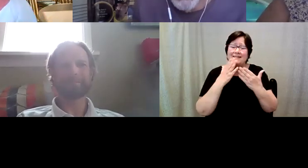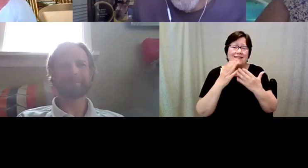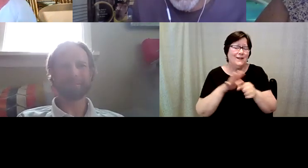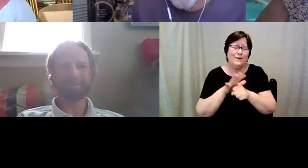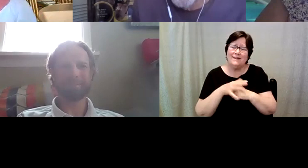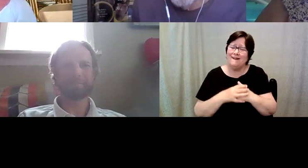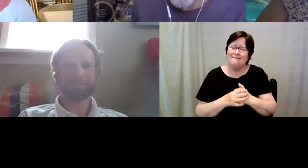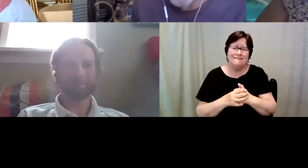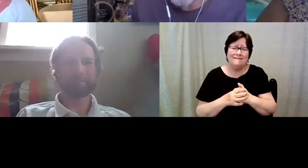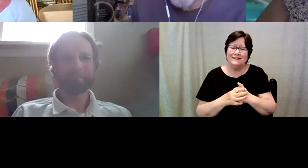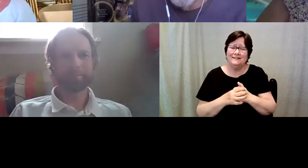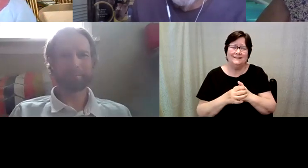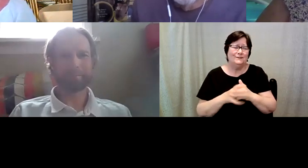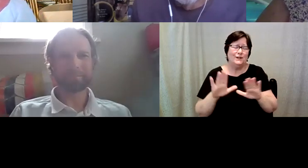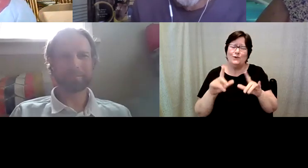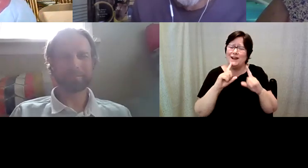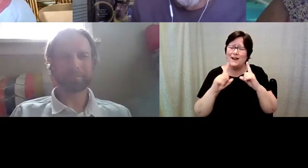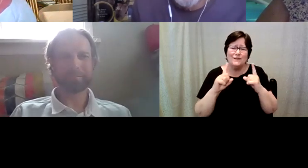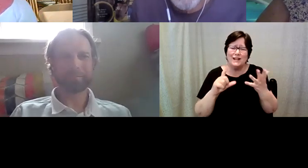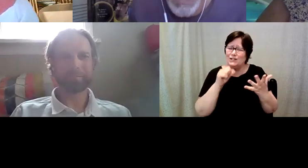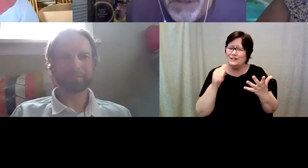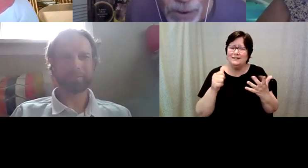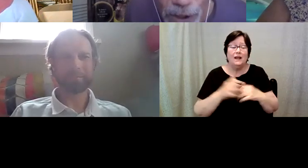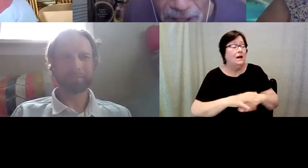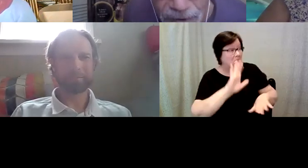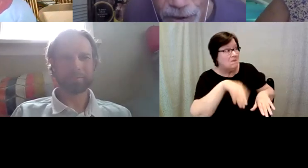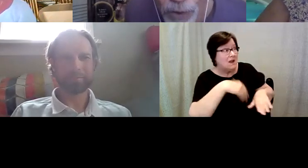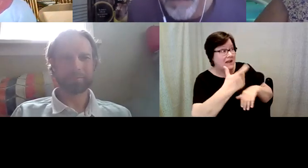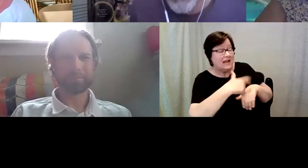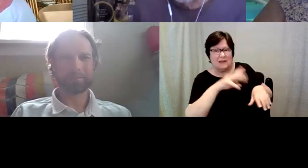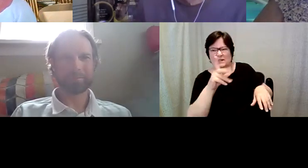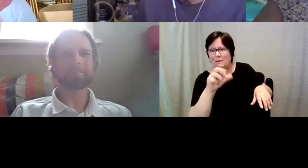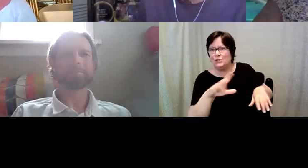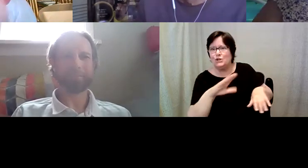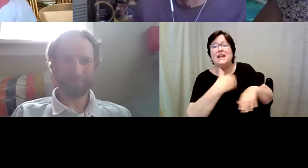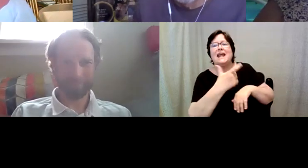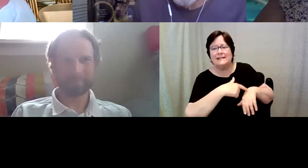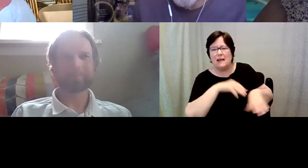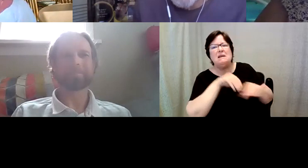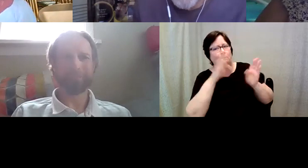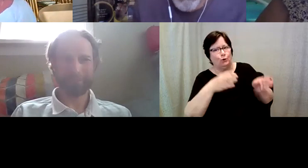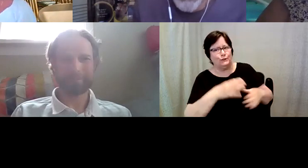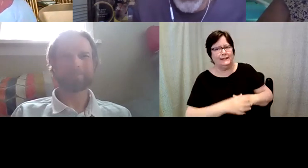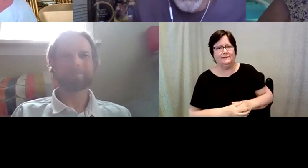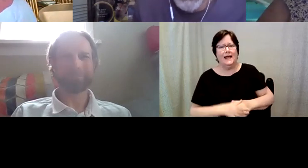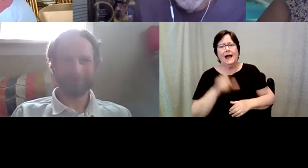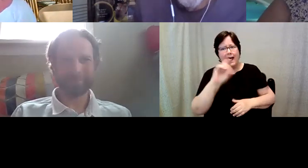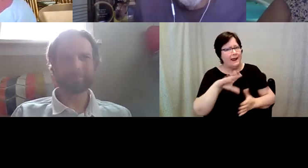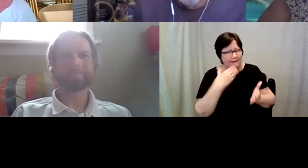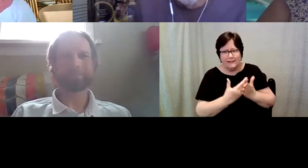you enough. D. Major Cohen: I don't know, thank you. D. Major Cohen: The next time we'll definitely do it in person, because. Kelly Redder: I have to get to. Rochester.